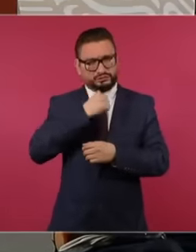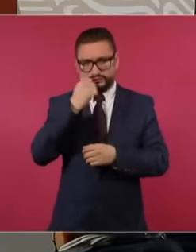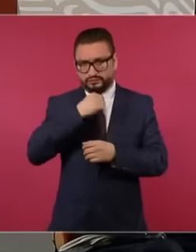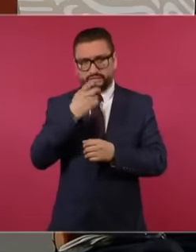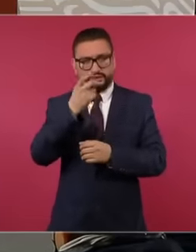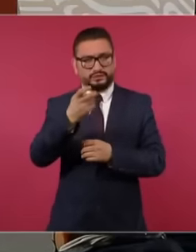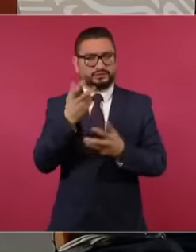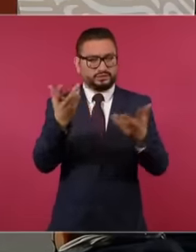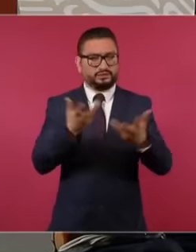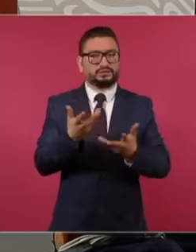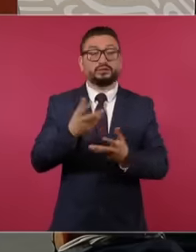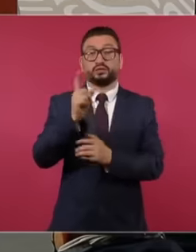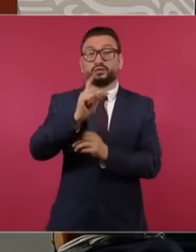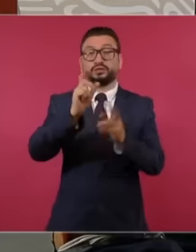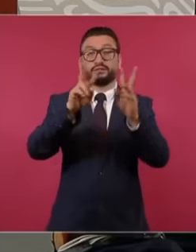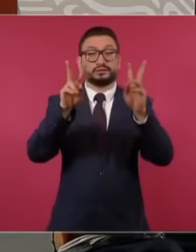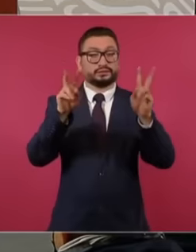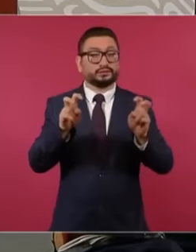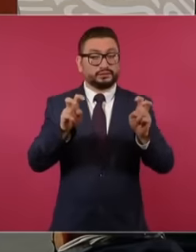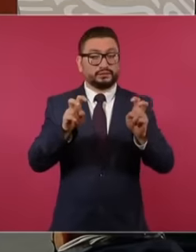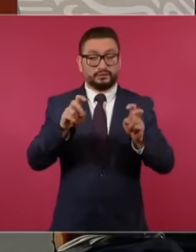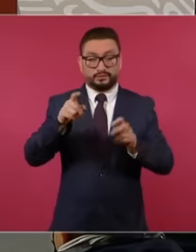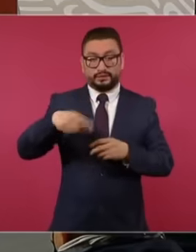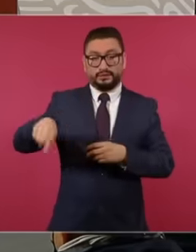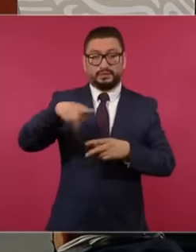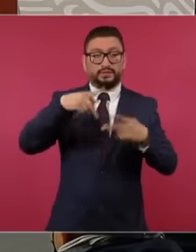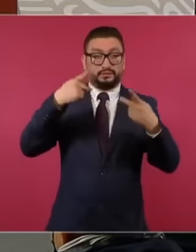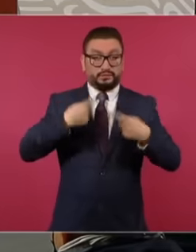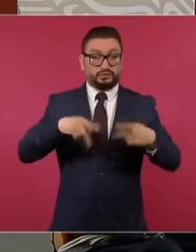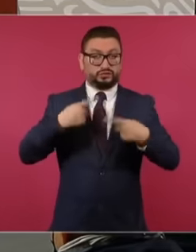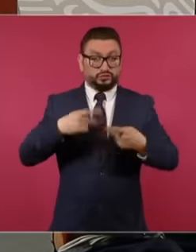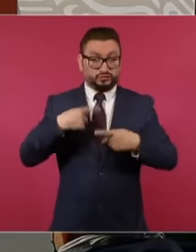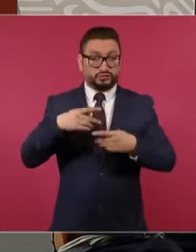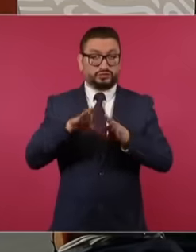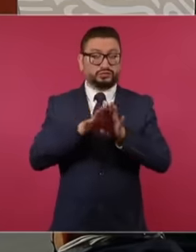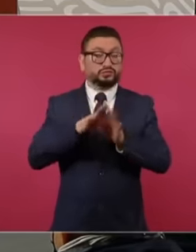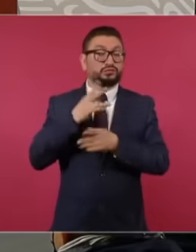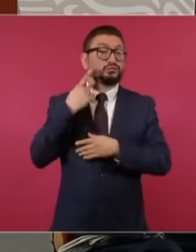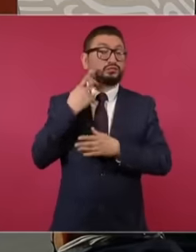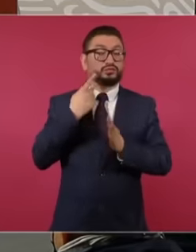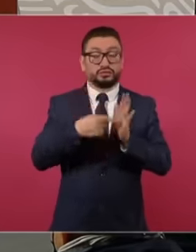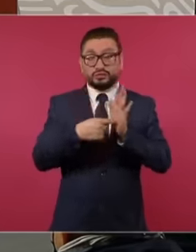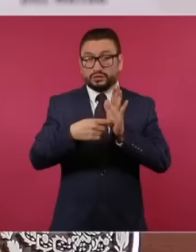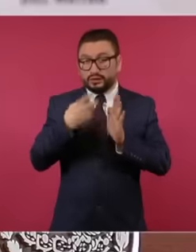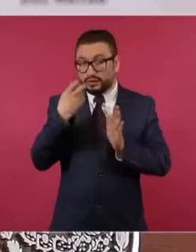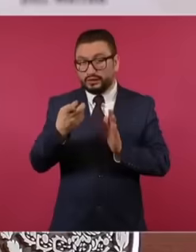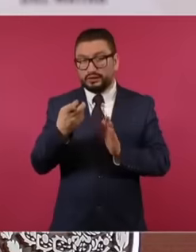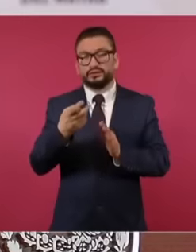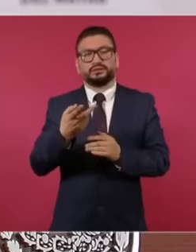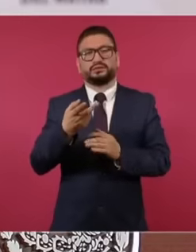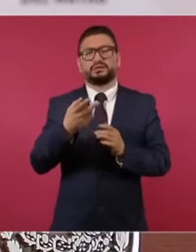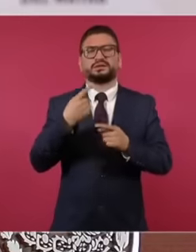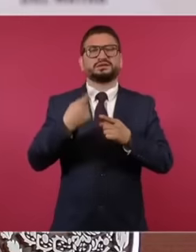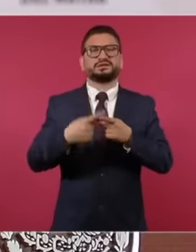when it comes to politically exposed people, who are those people who are